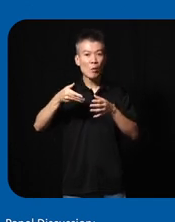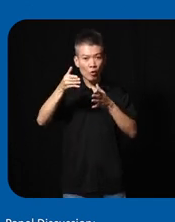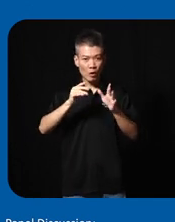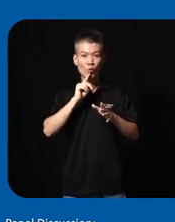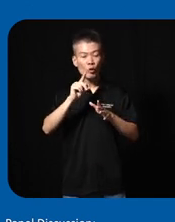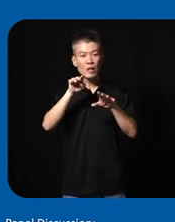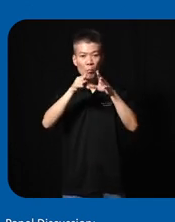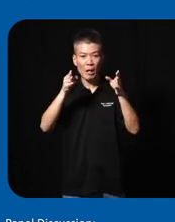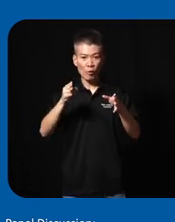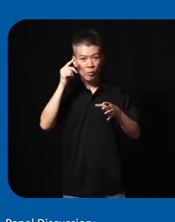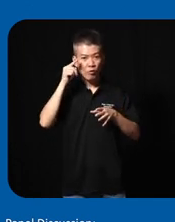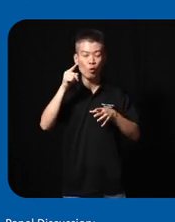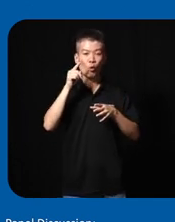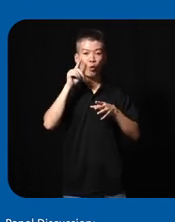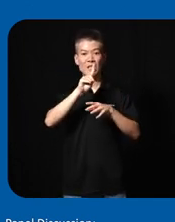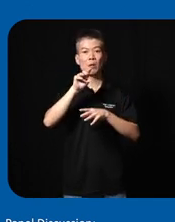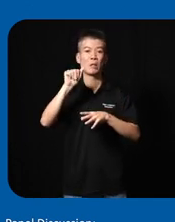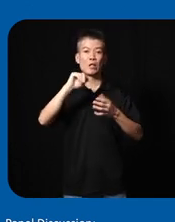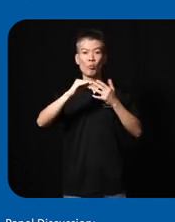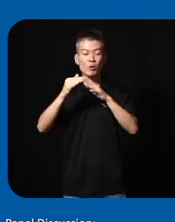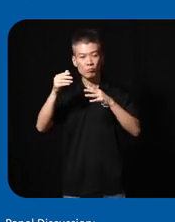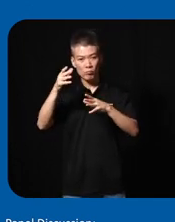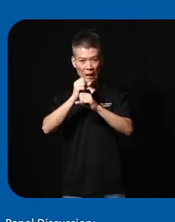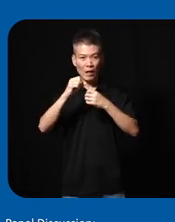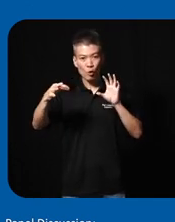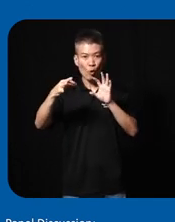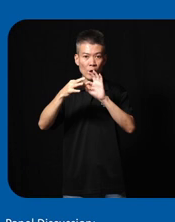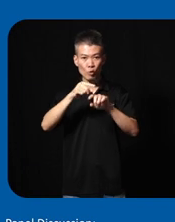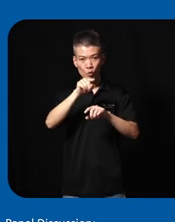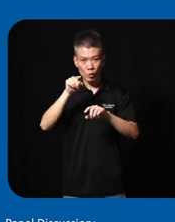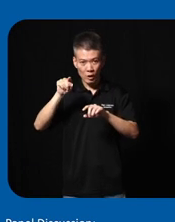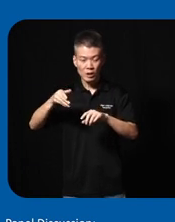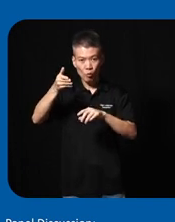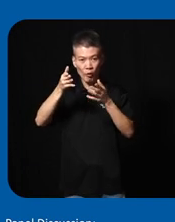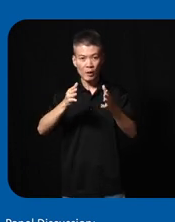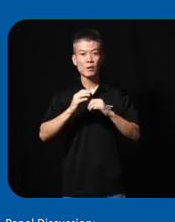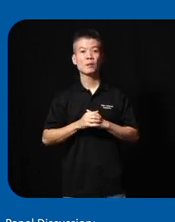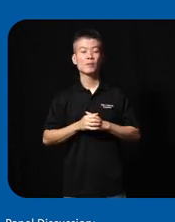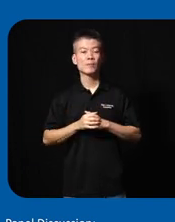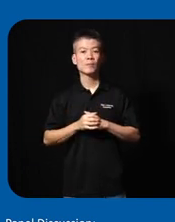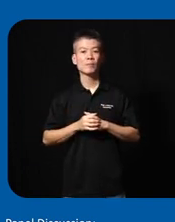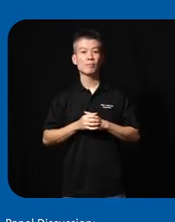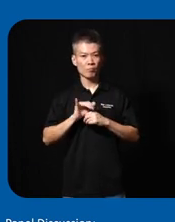a platform for the disability Community to get connected to all these providers so tech for